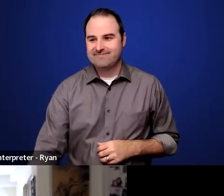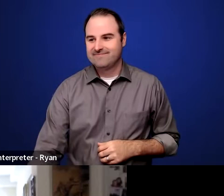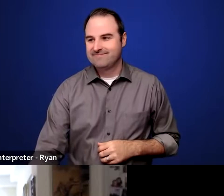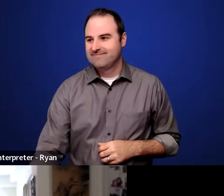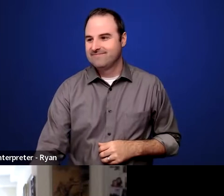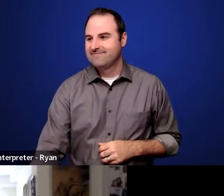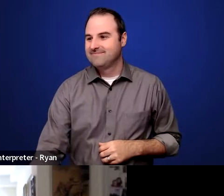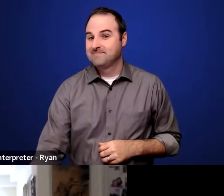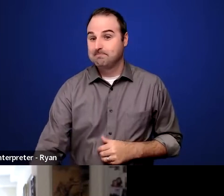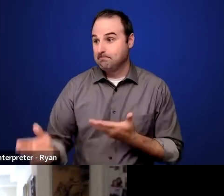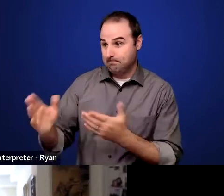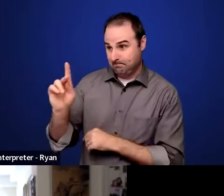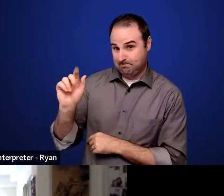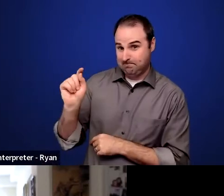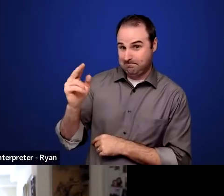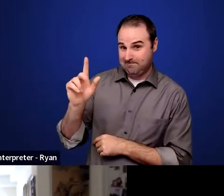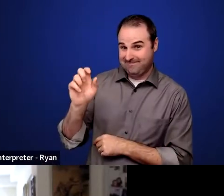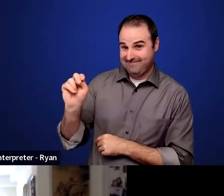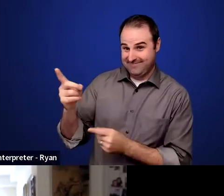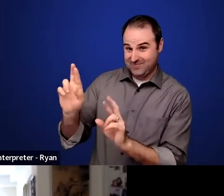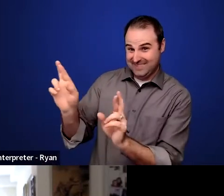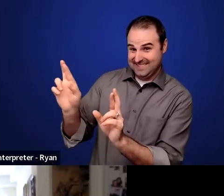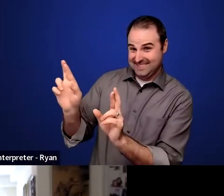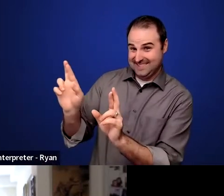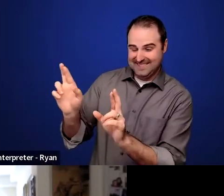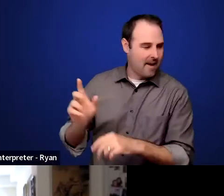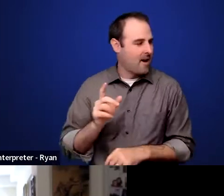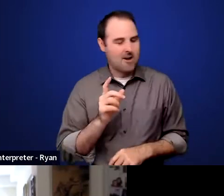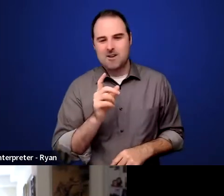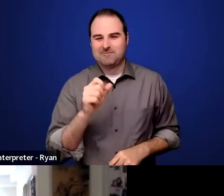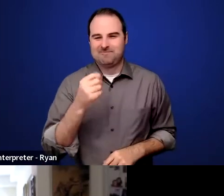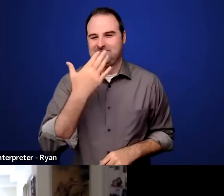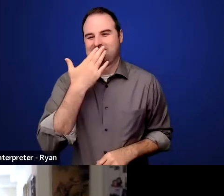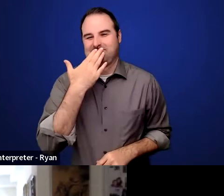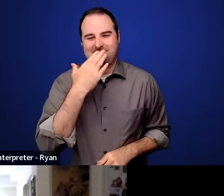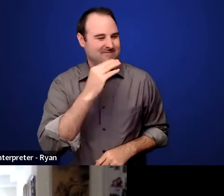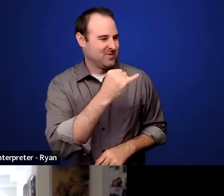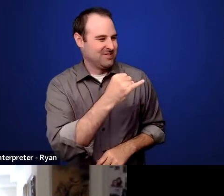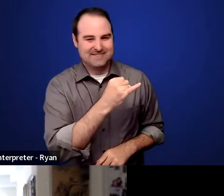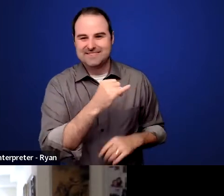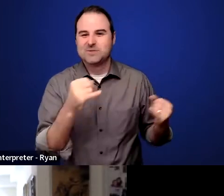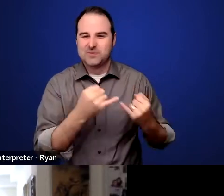Kathleen, are you kicking in- Sure yeah, I am. Thanks Judy. So any of you who might just be joining us,